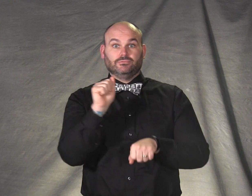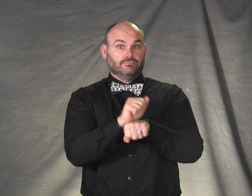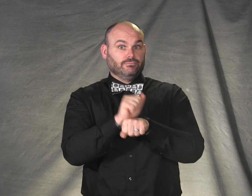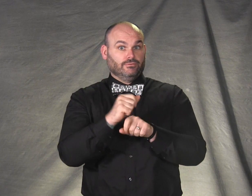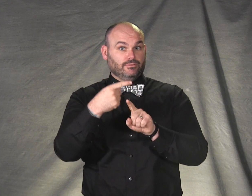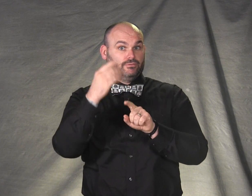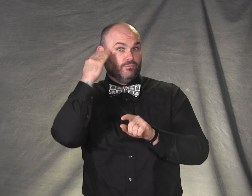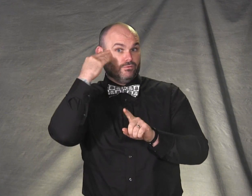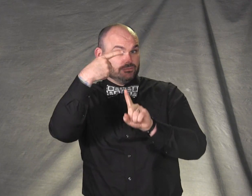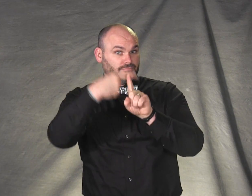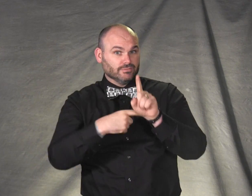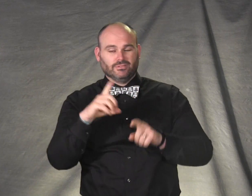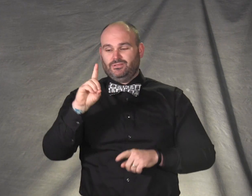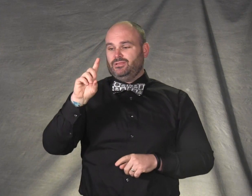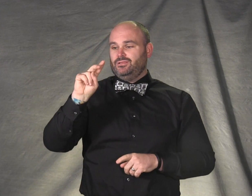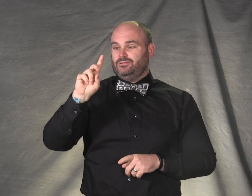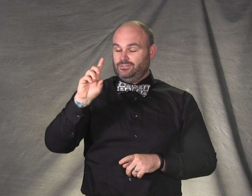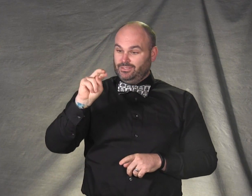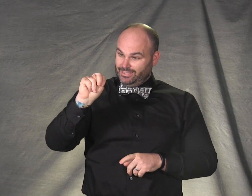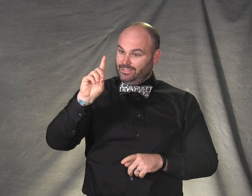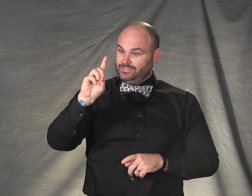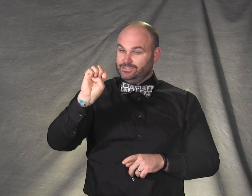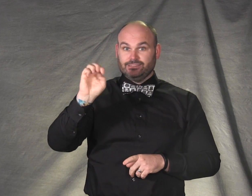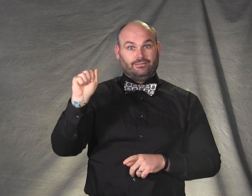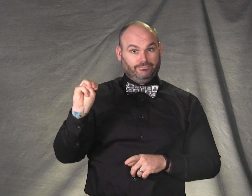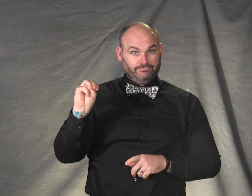Employment Awareness Month (NDEAM).